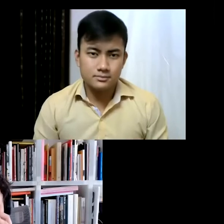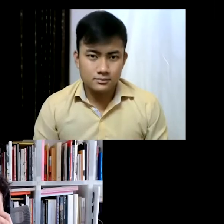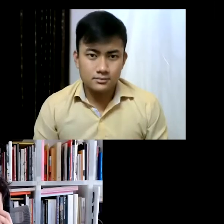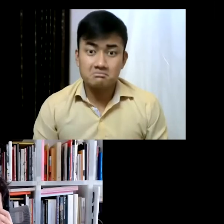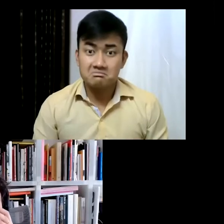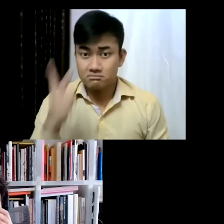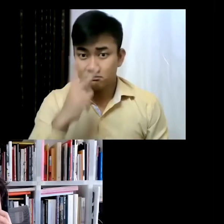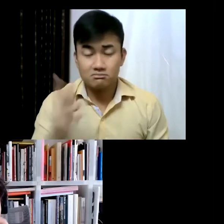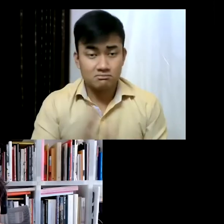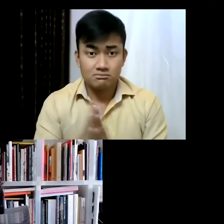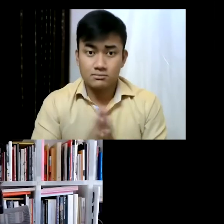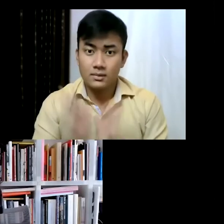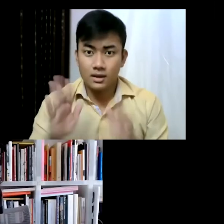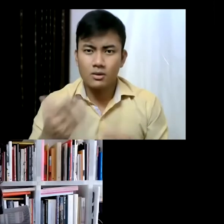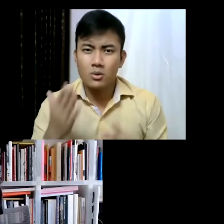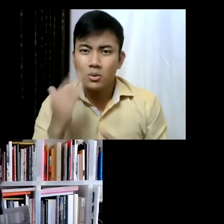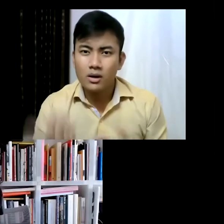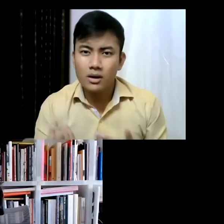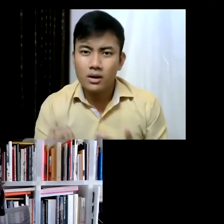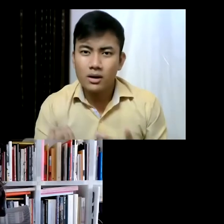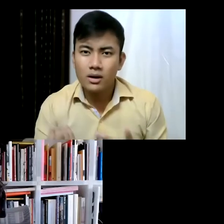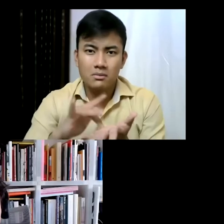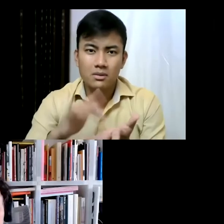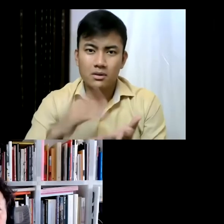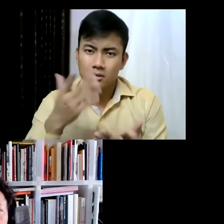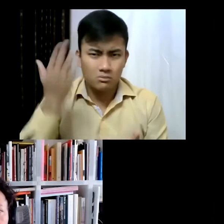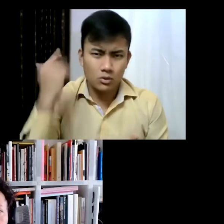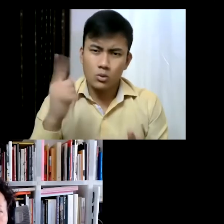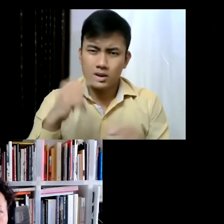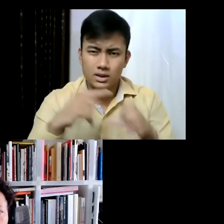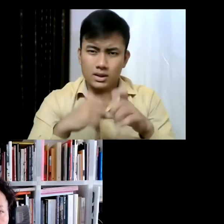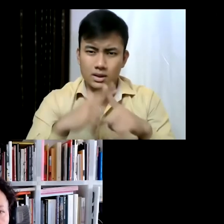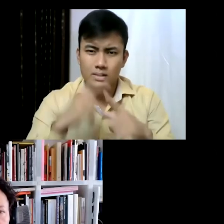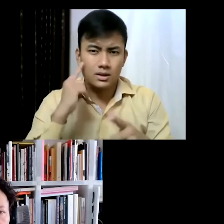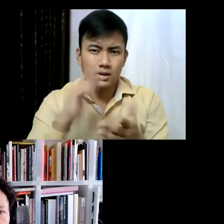because here was an exhibition that was looking at a city particularly, whereas